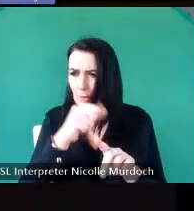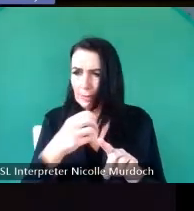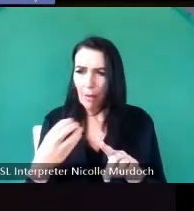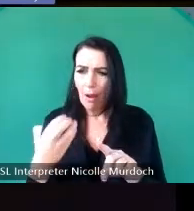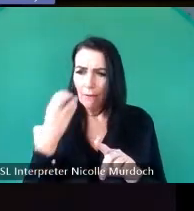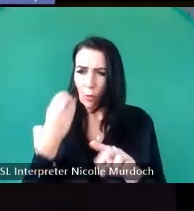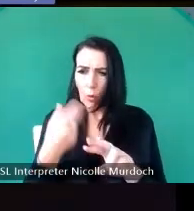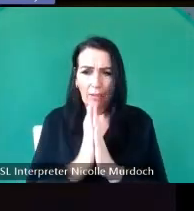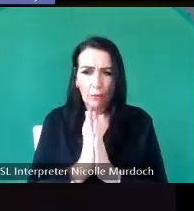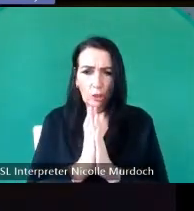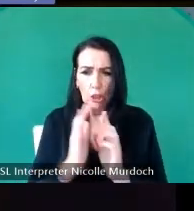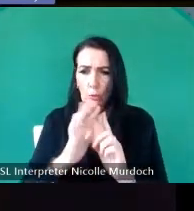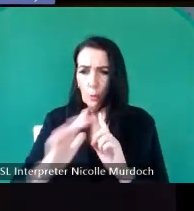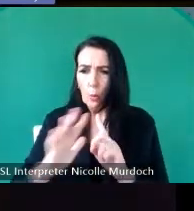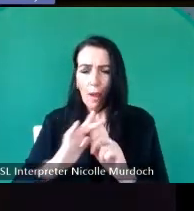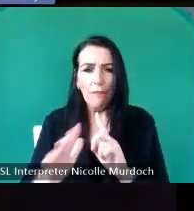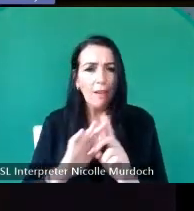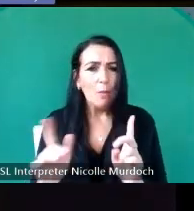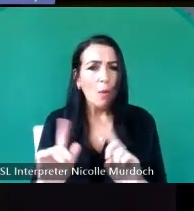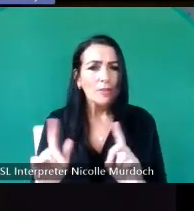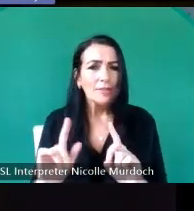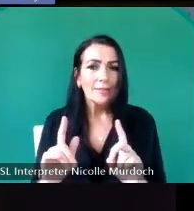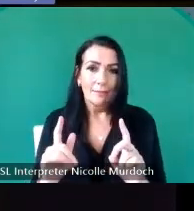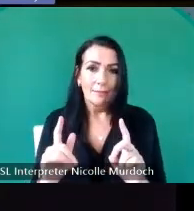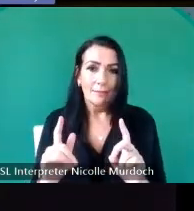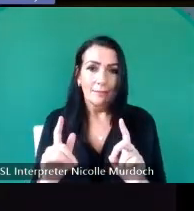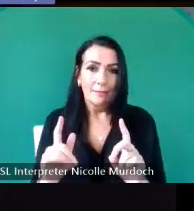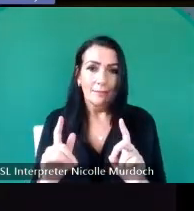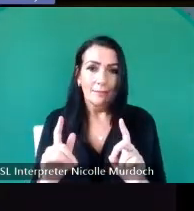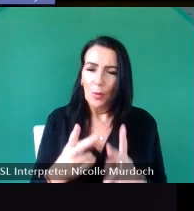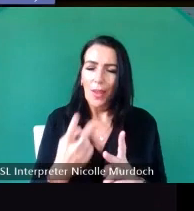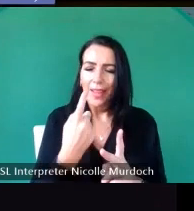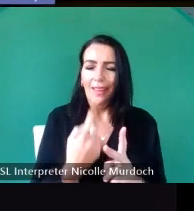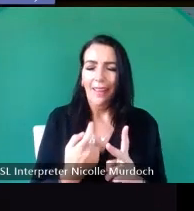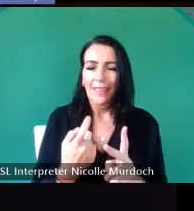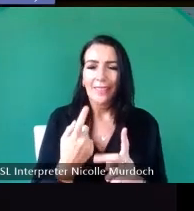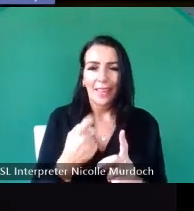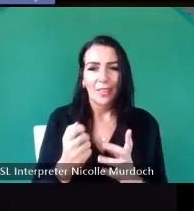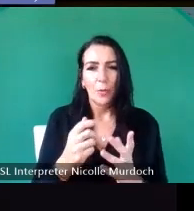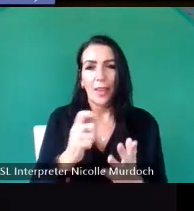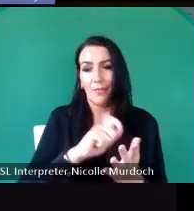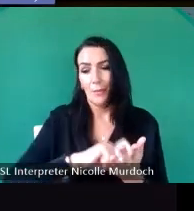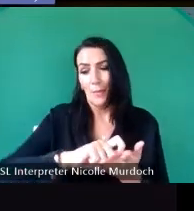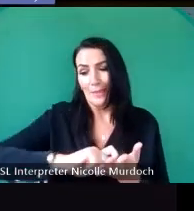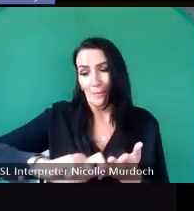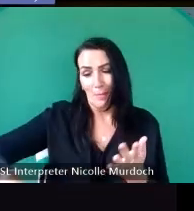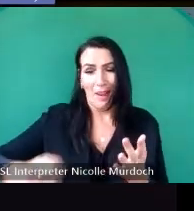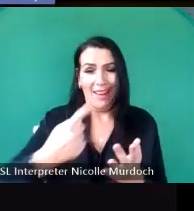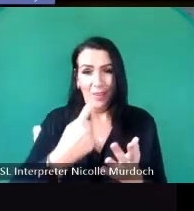have Wi-Fi well other methods are available we do have paper and pencil paper forms and pencils and